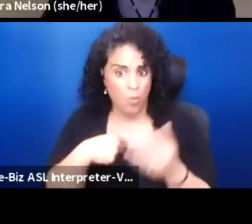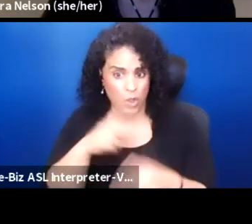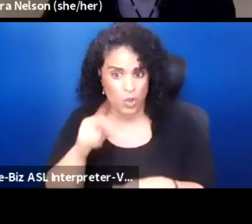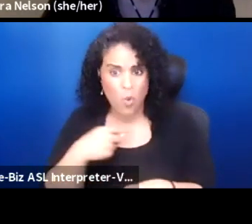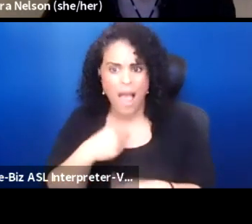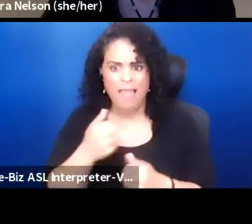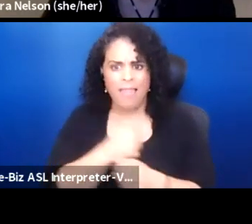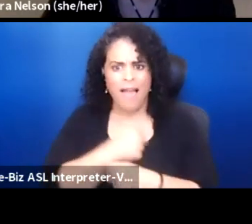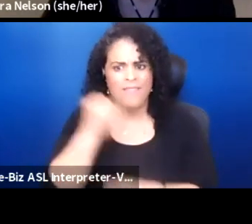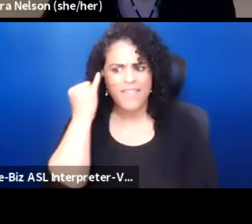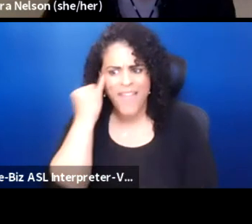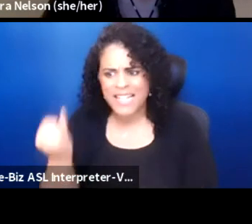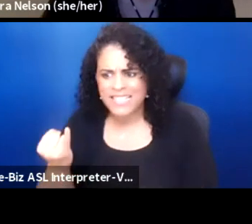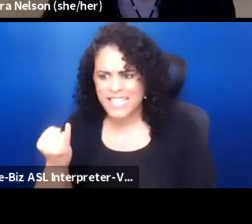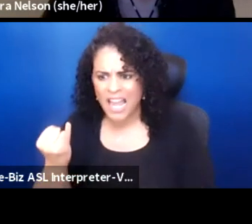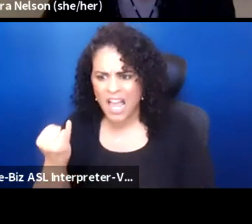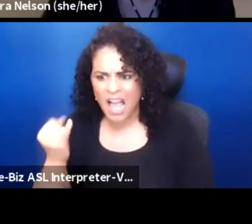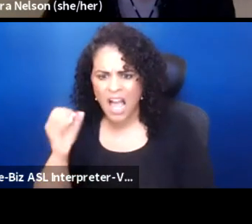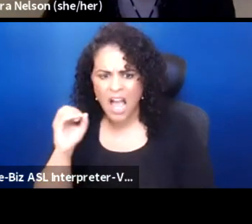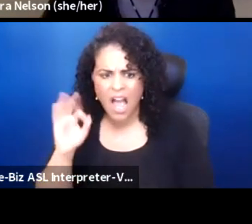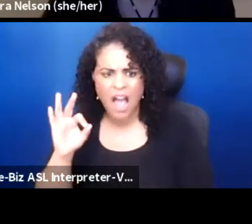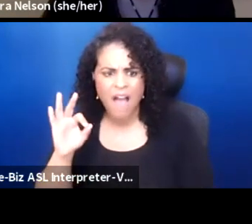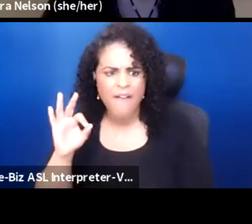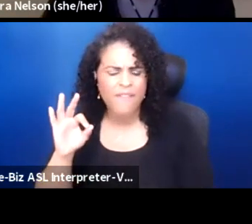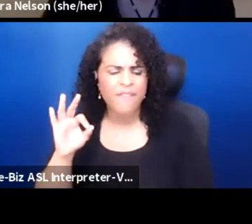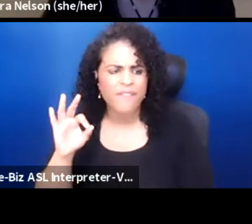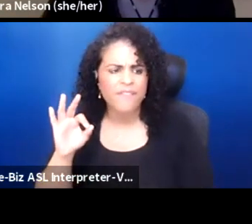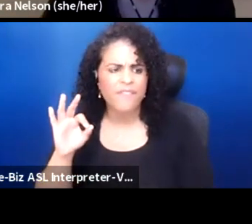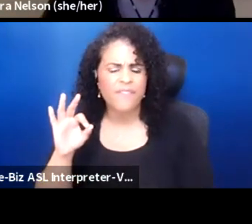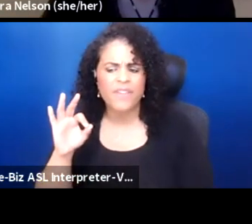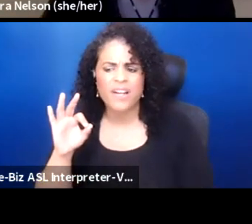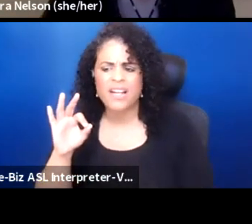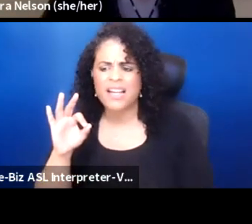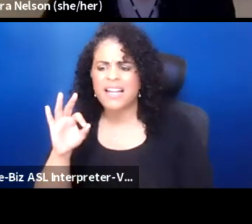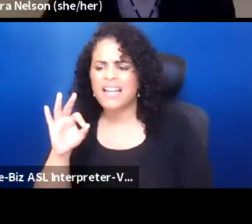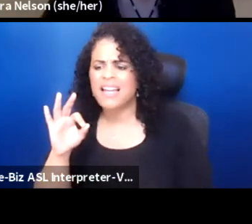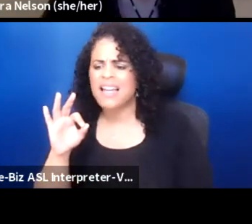of taking theater off of the vaunted precious stage